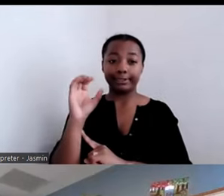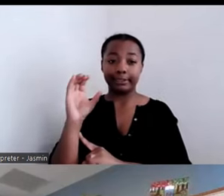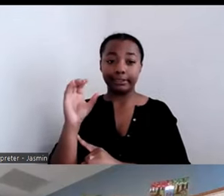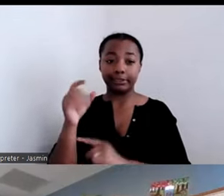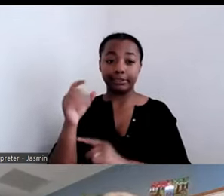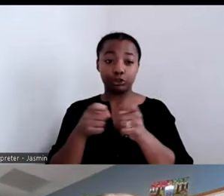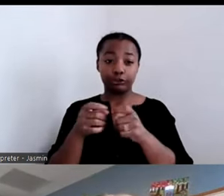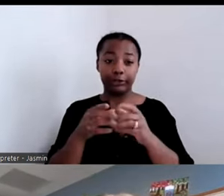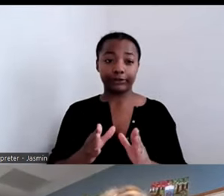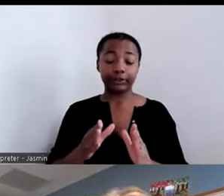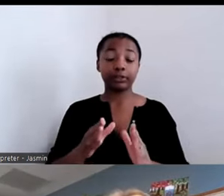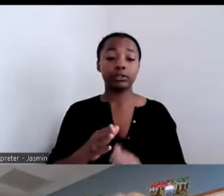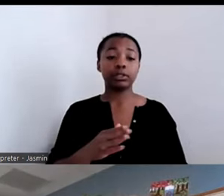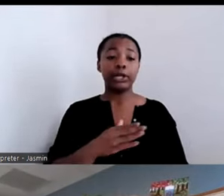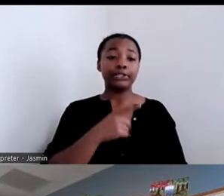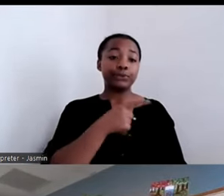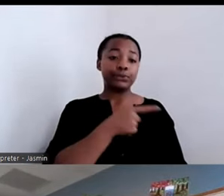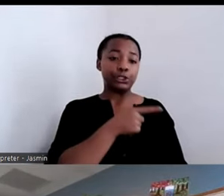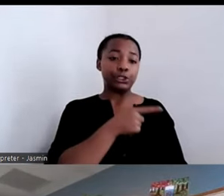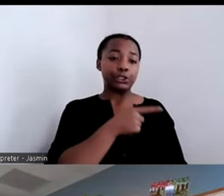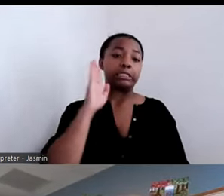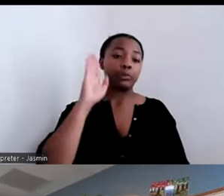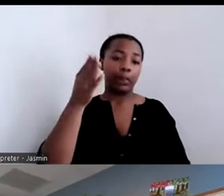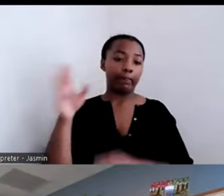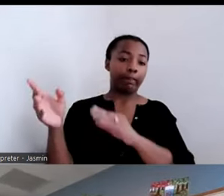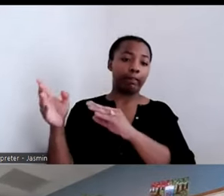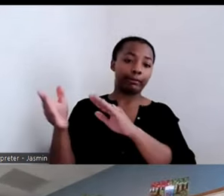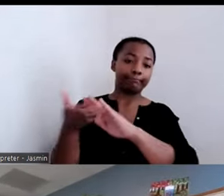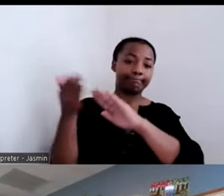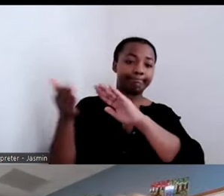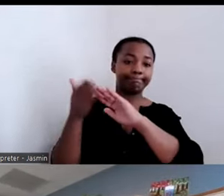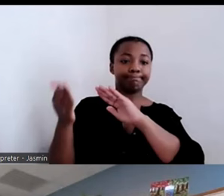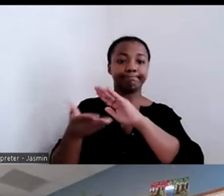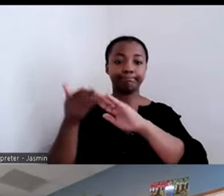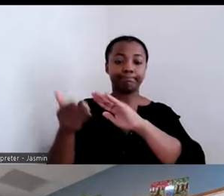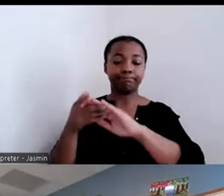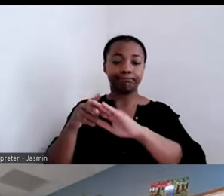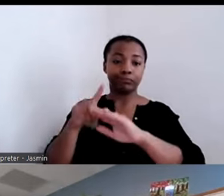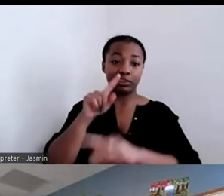cannot multitask on technology. Molly, what is our first question?